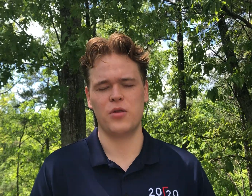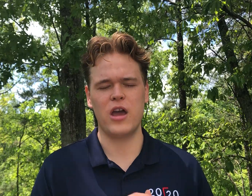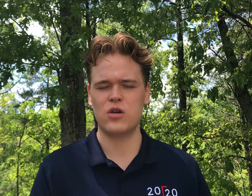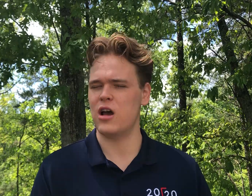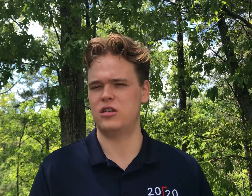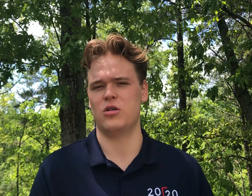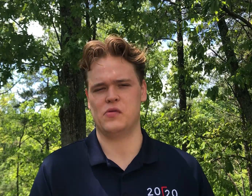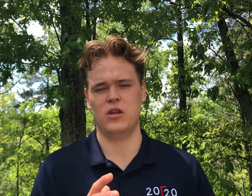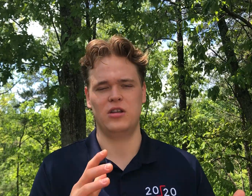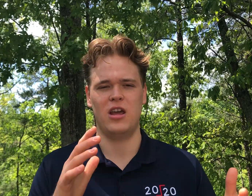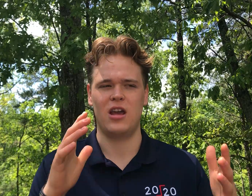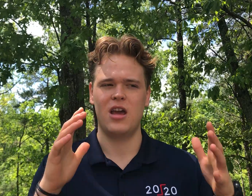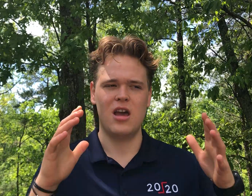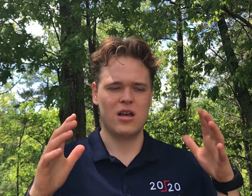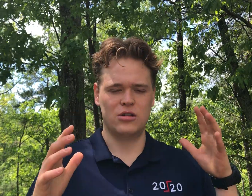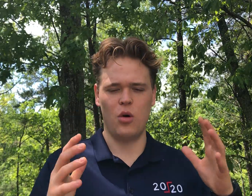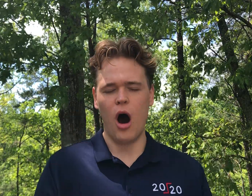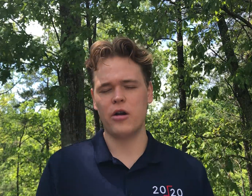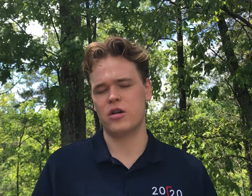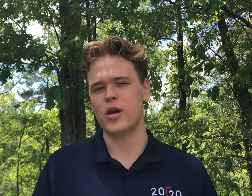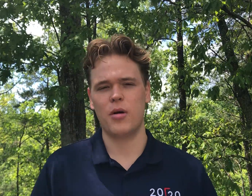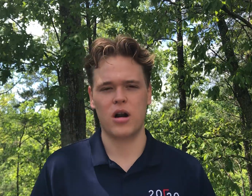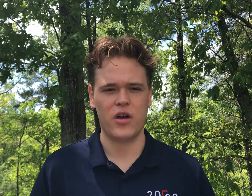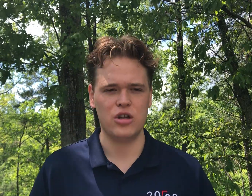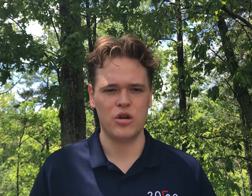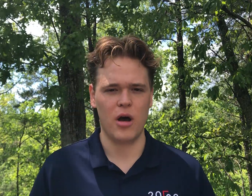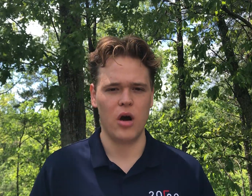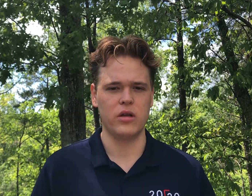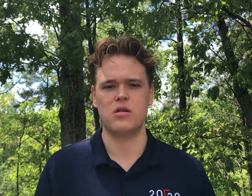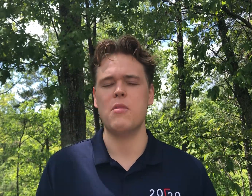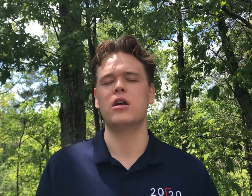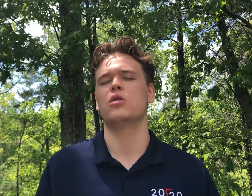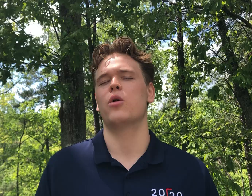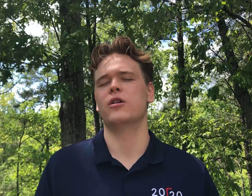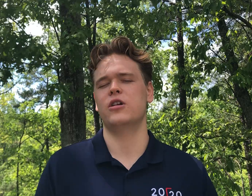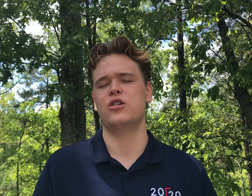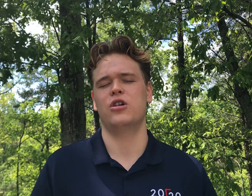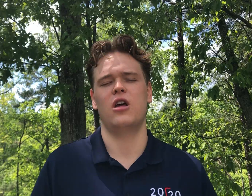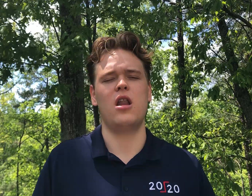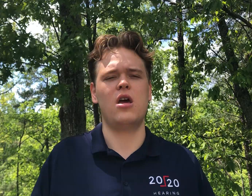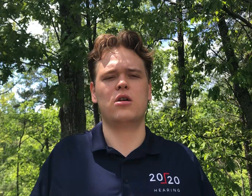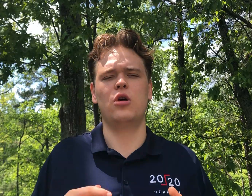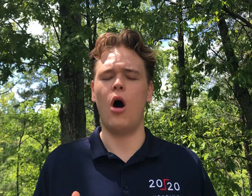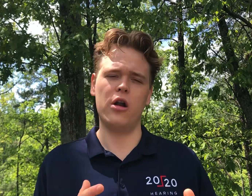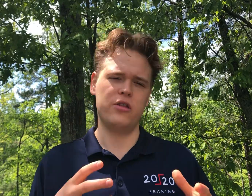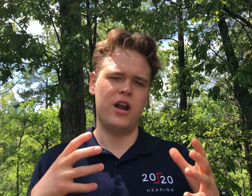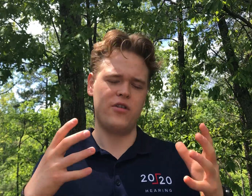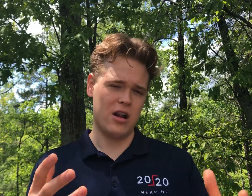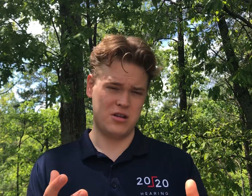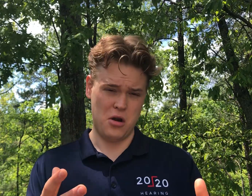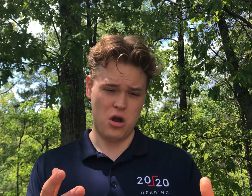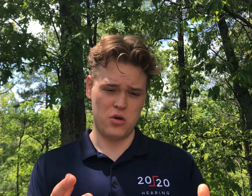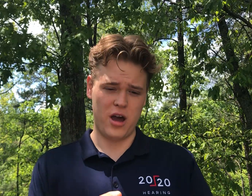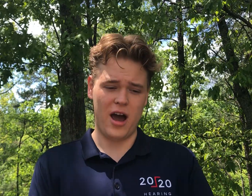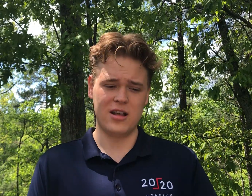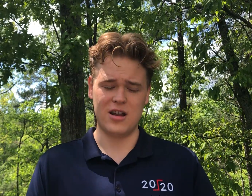So thank you guys so much for listening. So honored to be a part of AG Bell, and it's an amazing organization, and so honored that I've gotten to know you guys